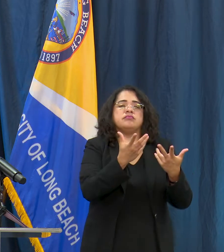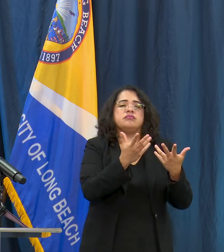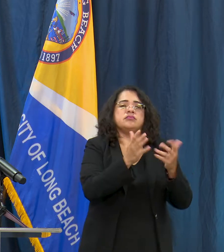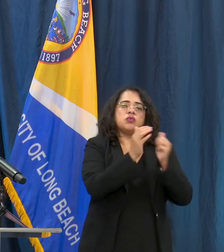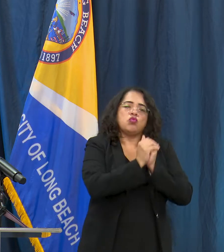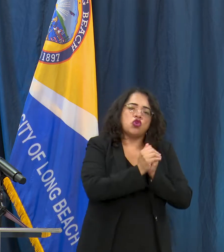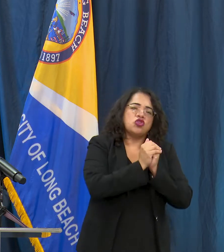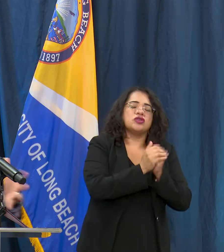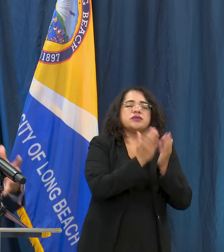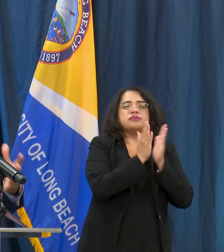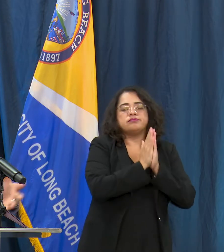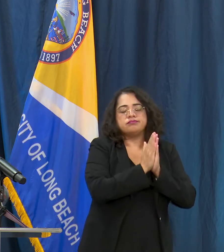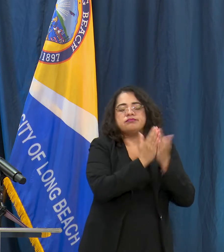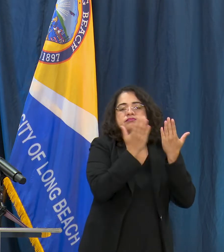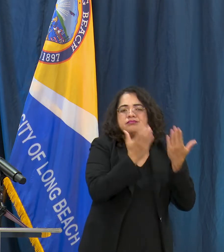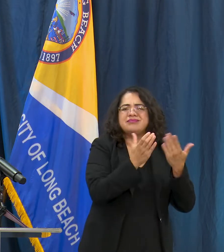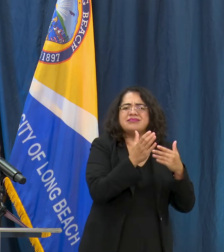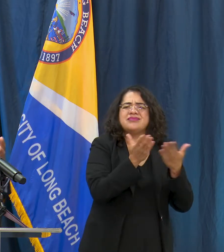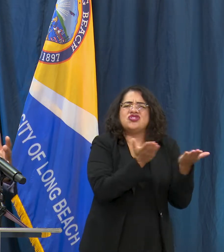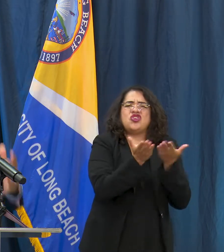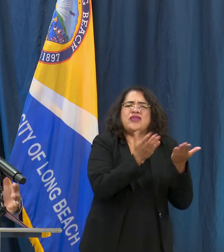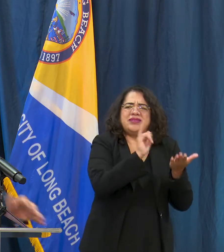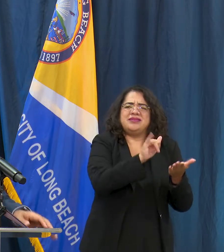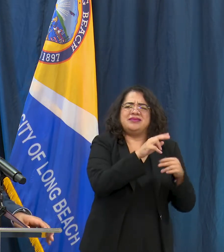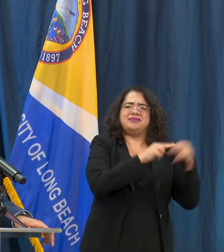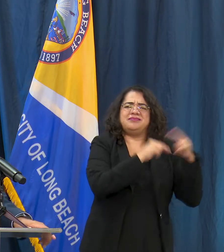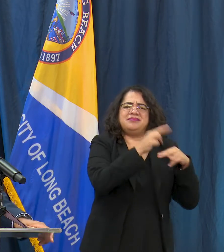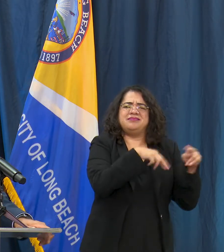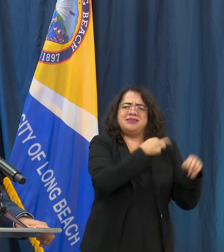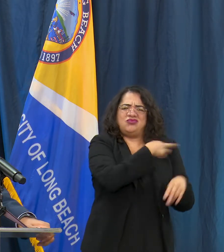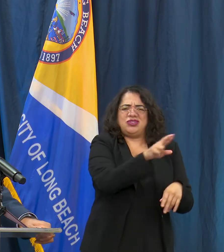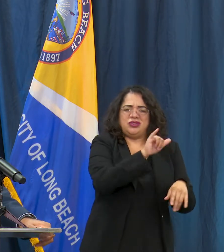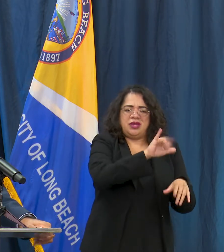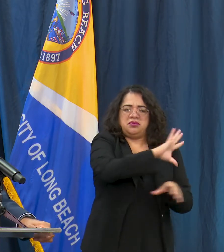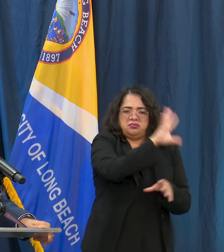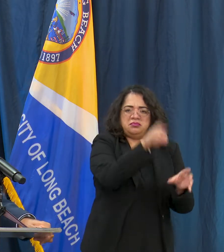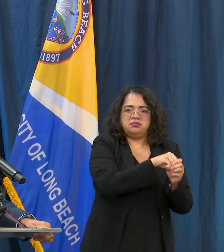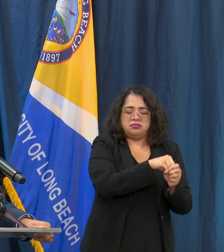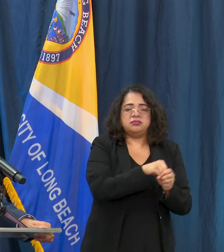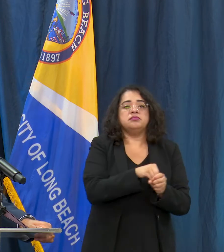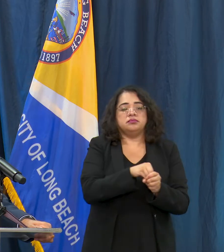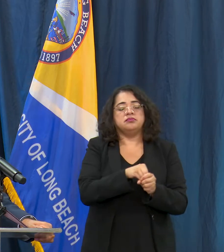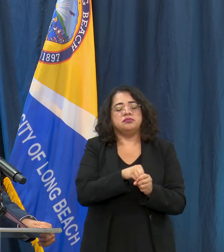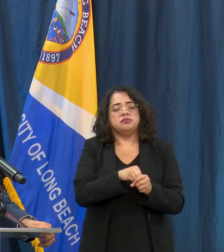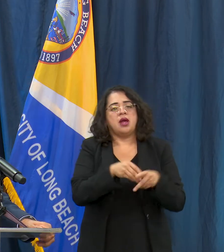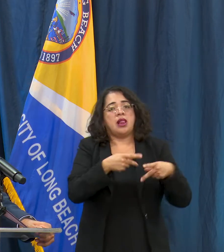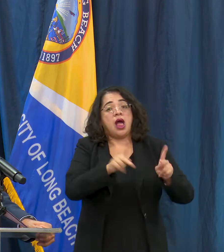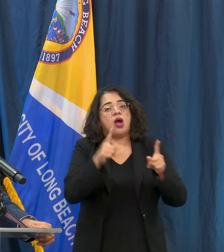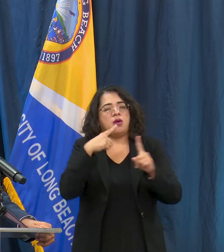those are permitted and allowed by the State of California